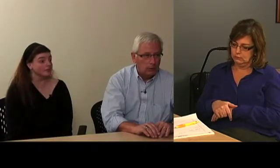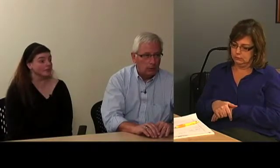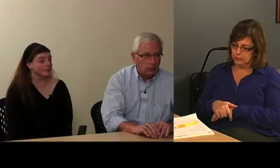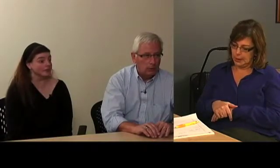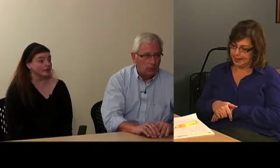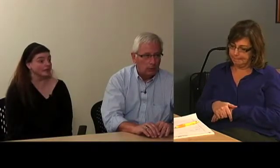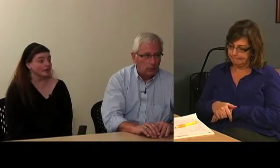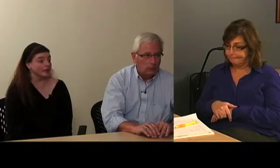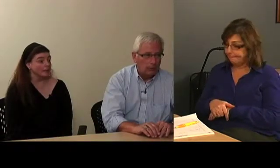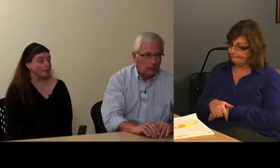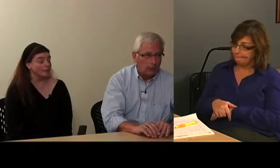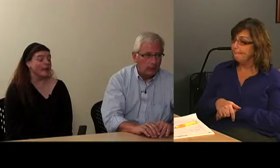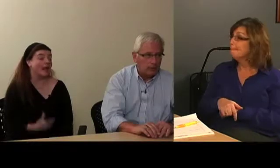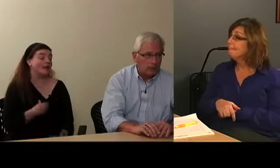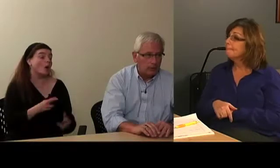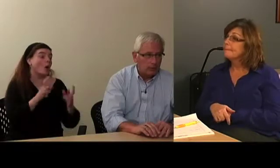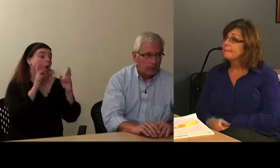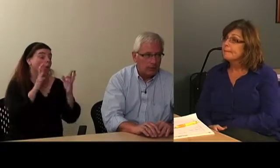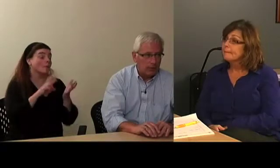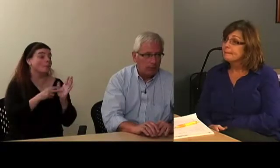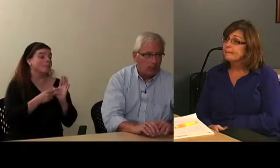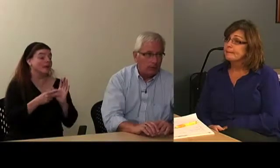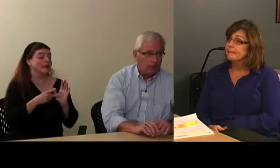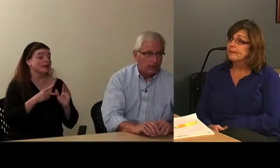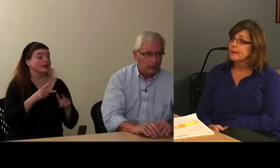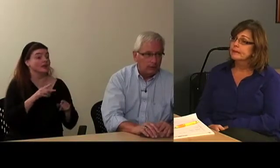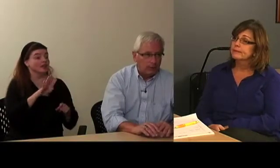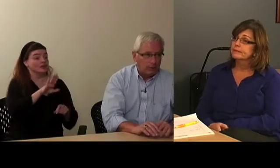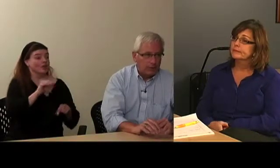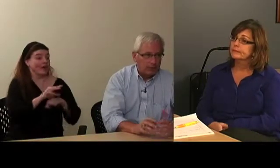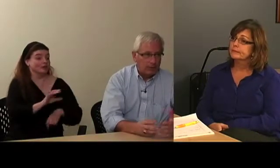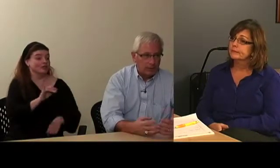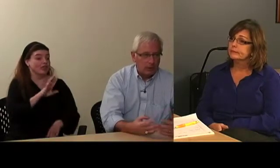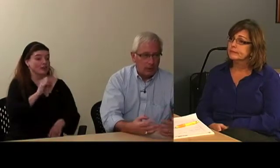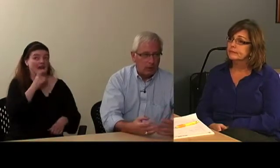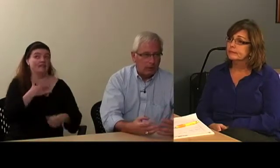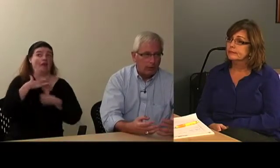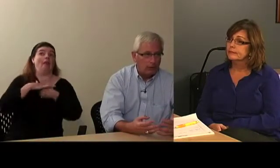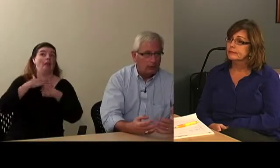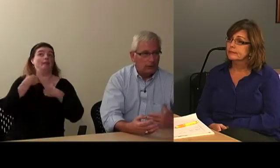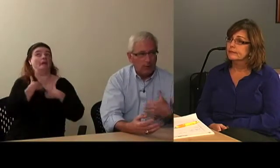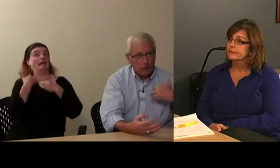Neil: And hopefully, that will take the pressure off Jamie. So, she doesn't feel that it's all on her.